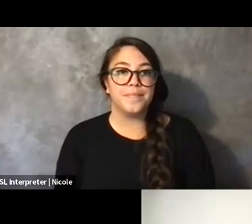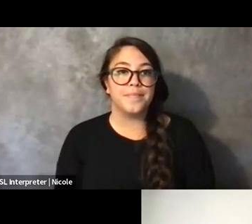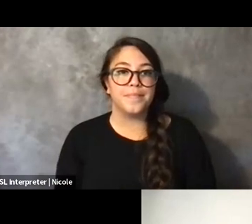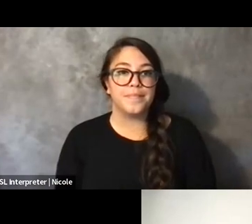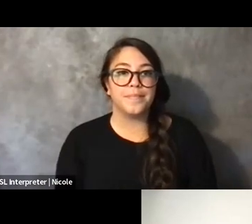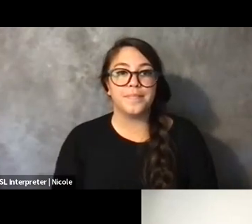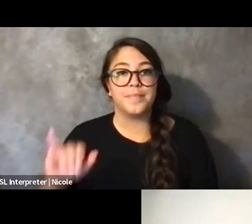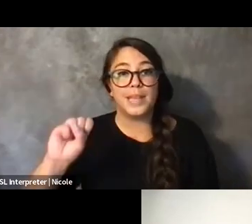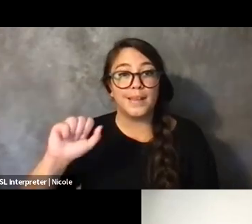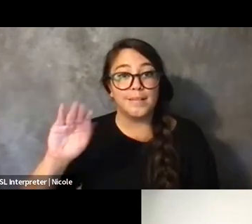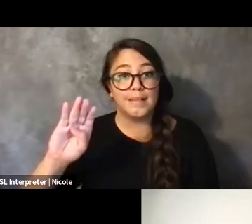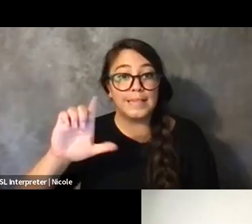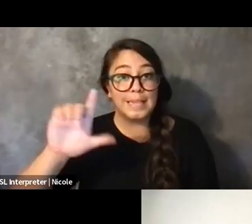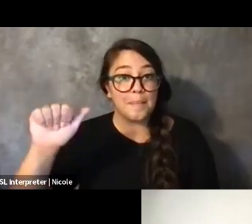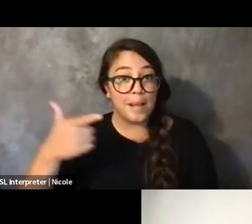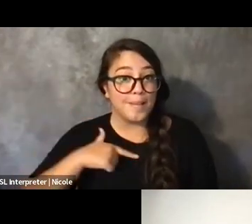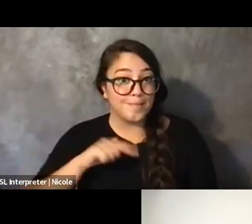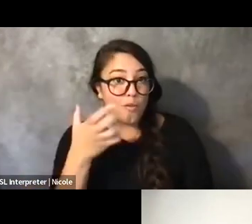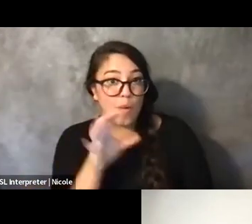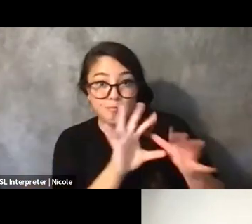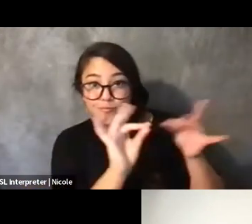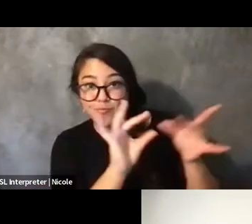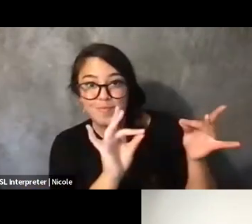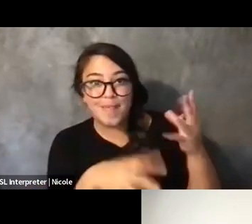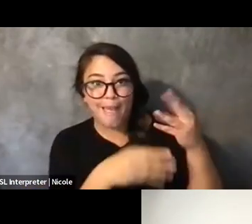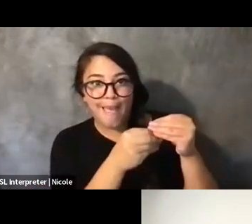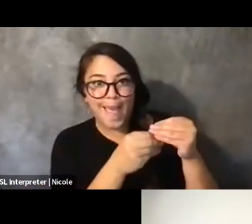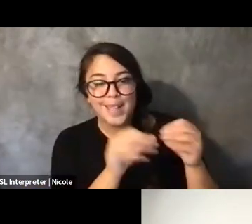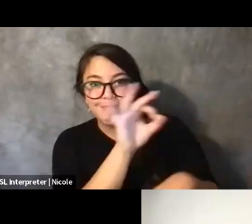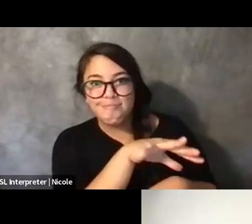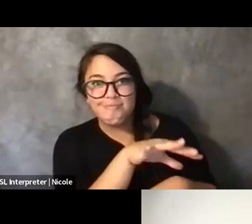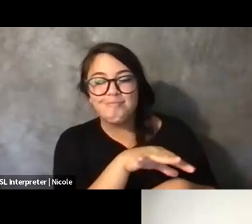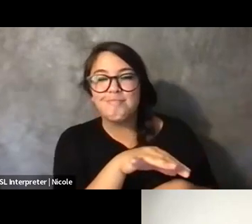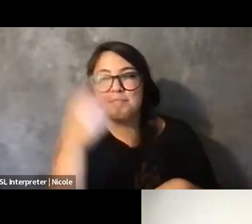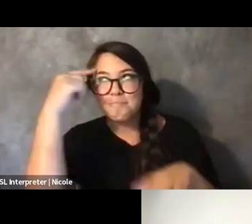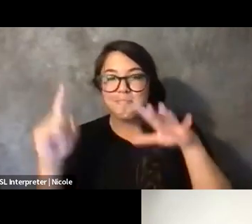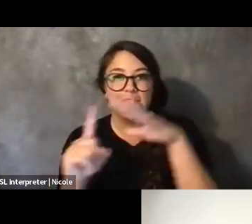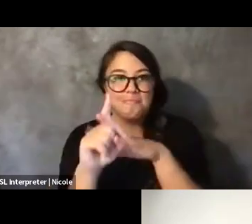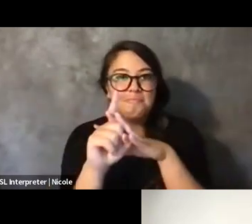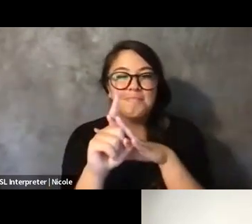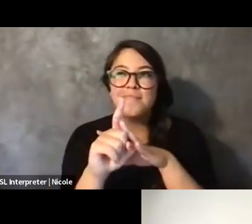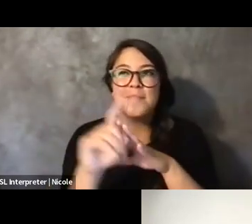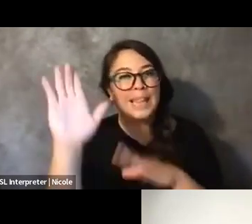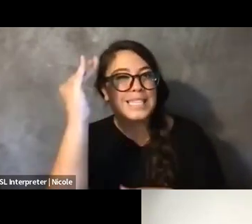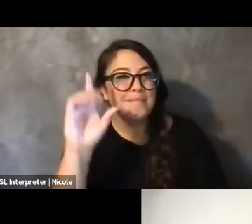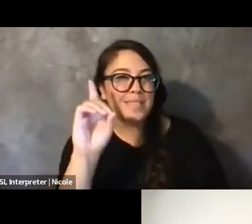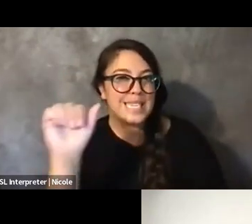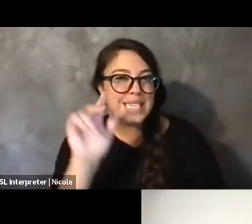If I could add something really quick, it just made me think, like, I think disabled people have such a unique way of thinking